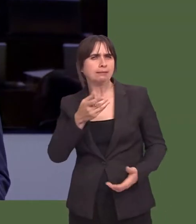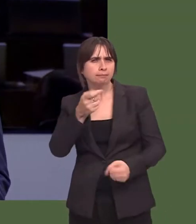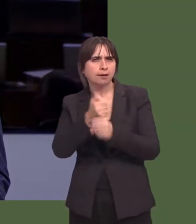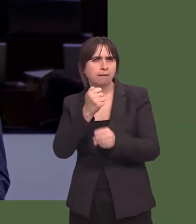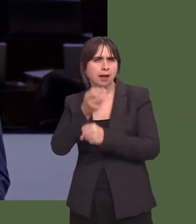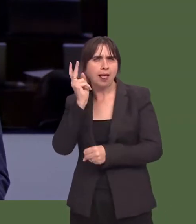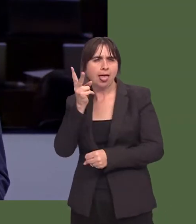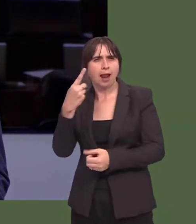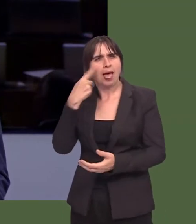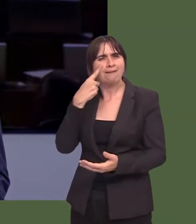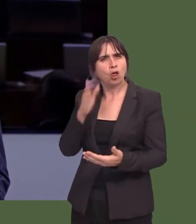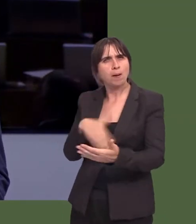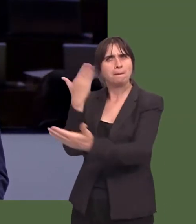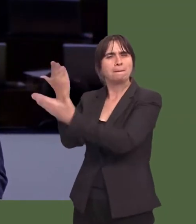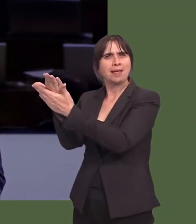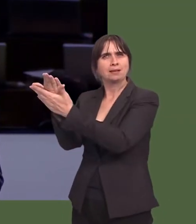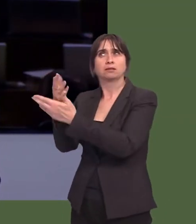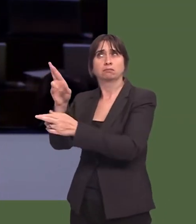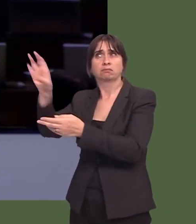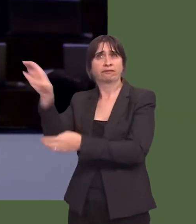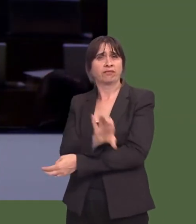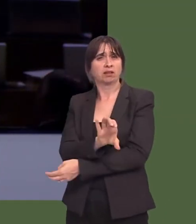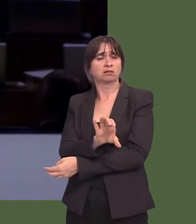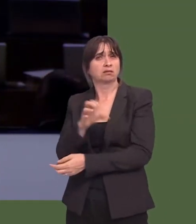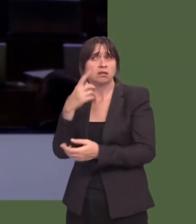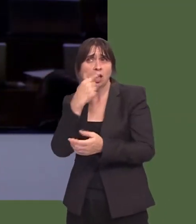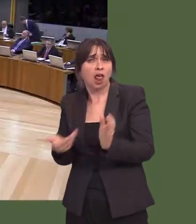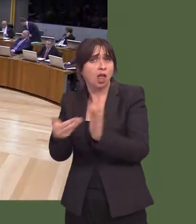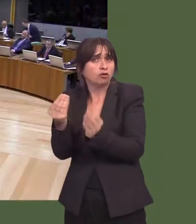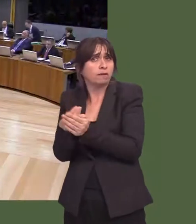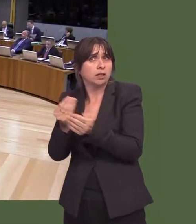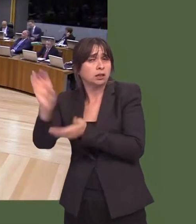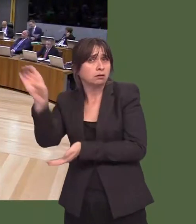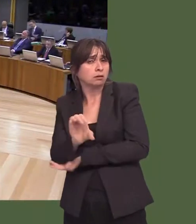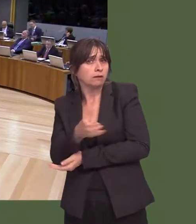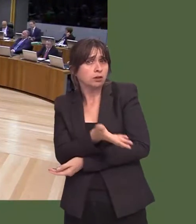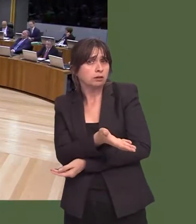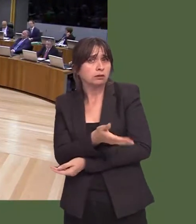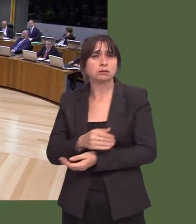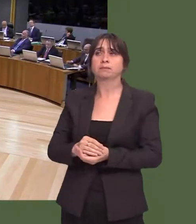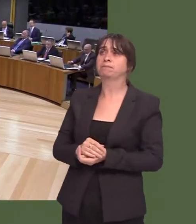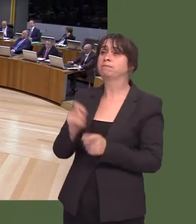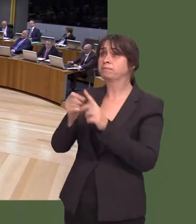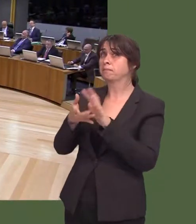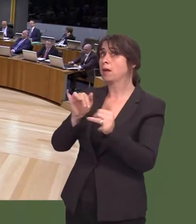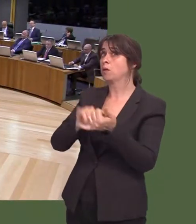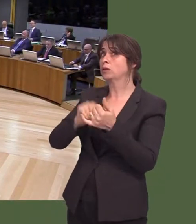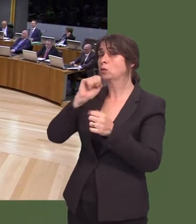with a view to funding the scheme if additional funding can be made available? Carwyn Jones: Well, I understand Powys will be launching the new Llanfyllin Safe Routes